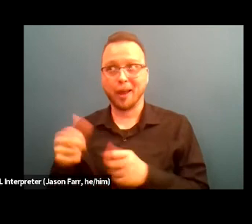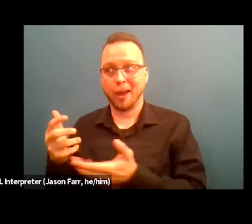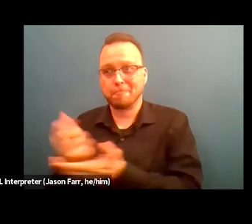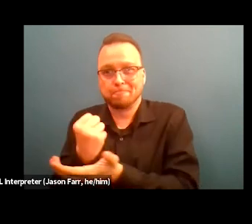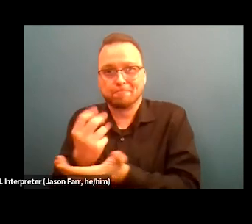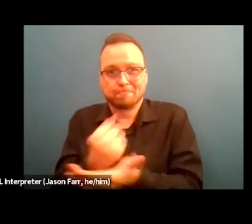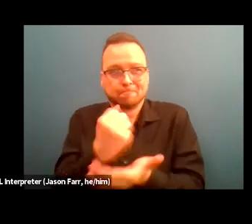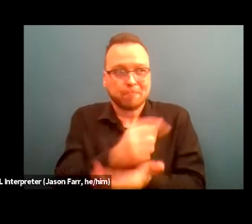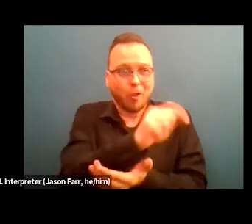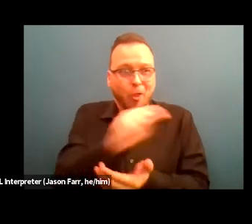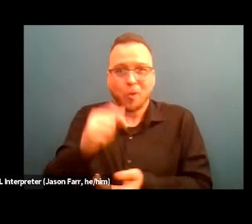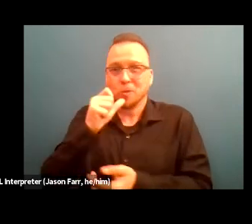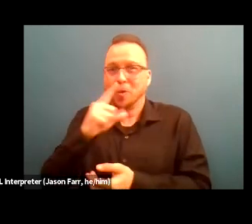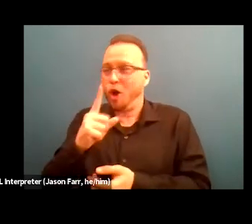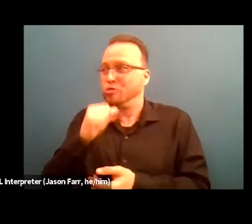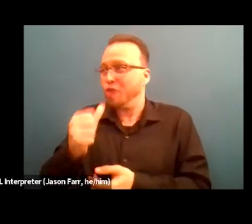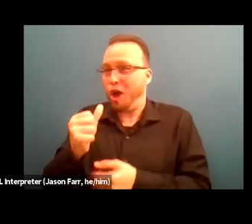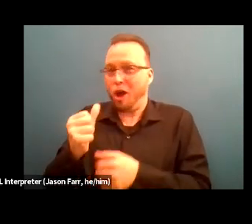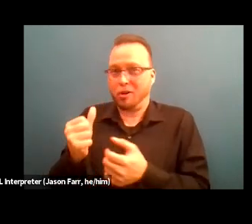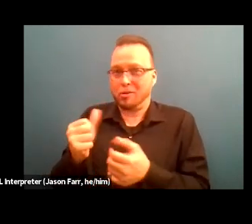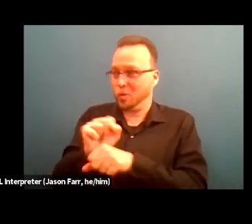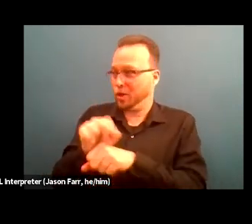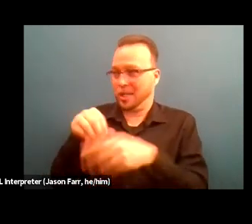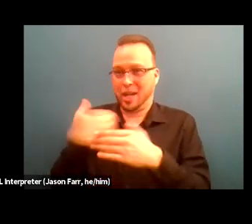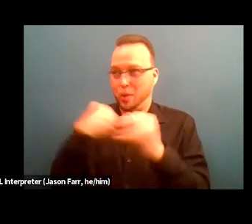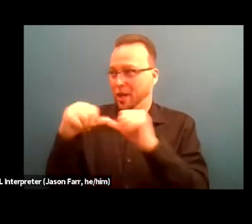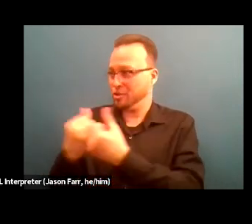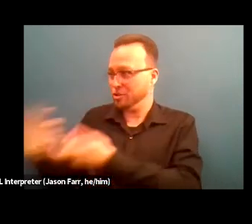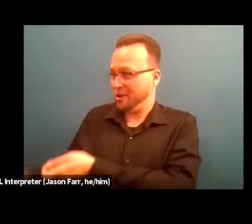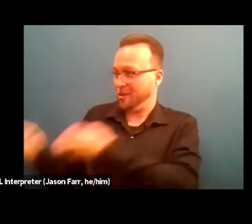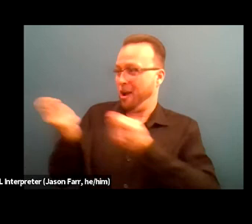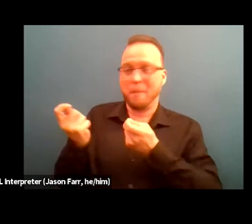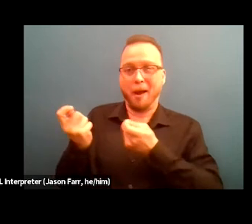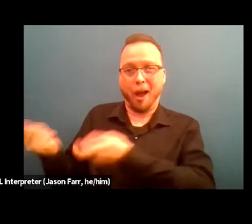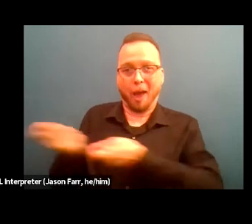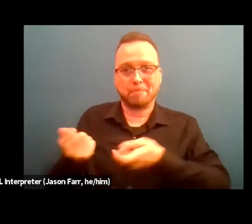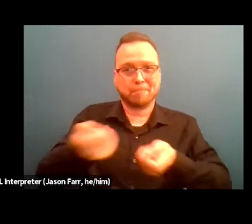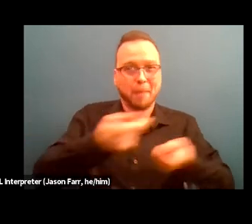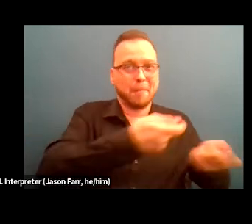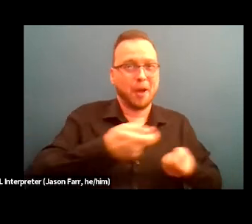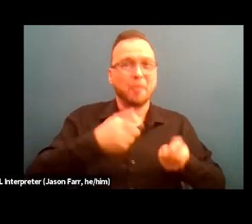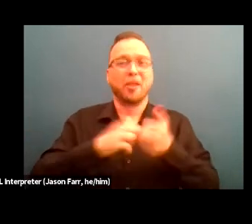of those that are currently working at our agency, then that's also an opportunity for us to broaden who puts their name in the hat